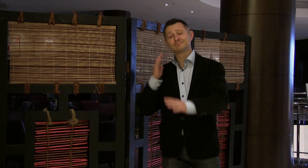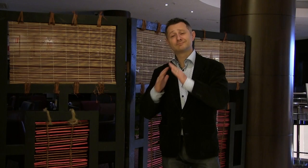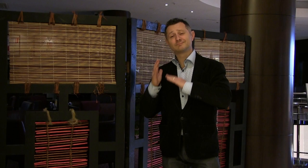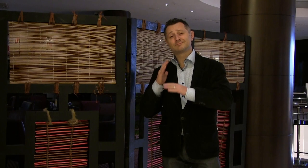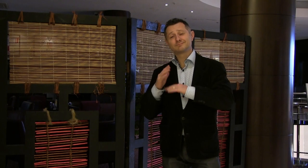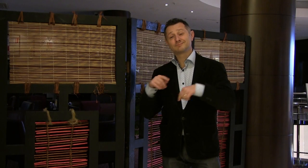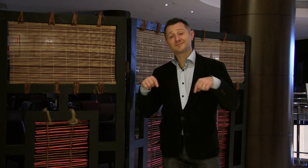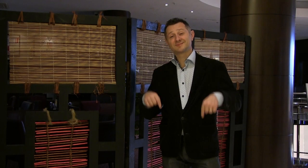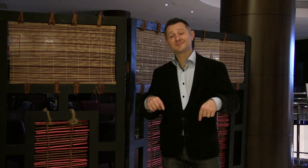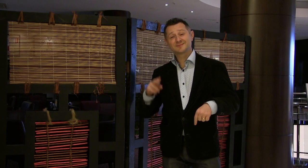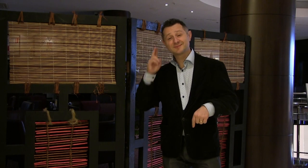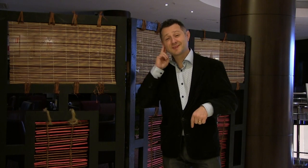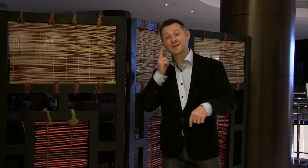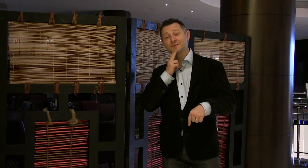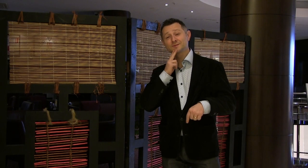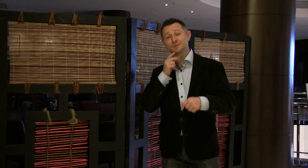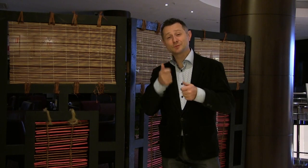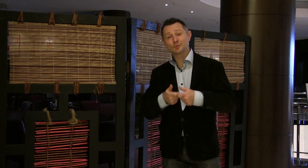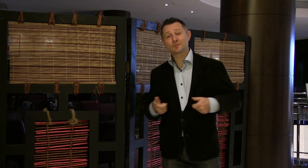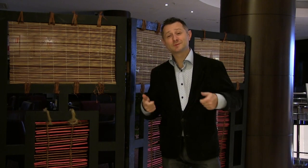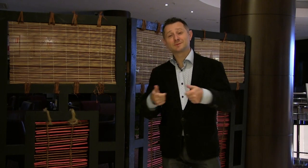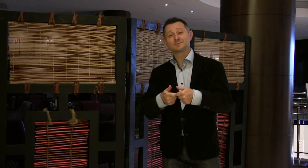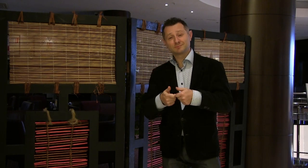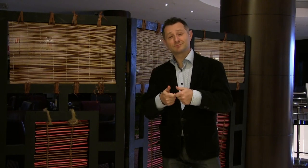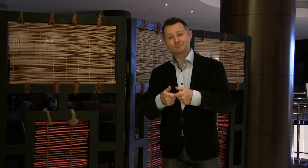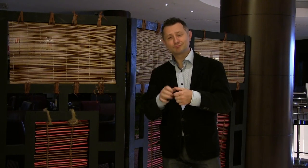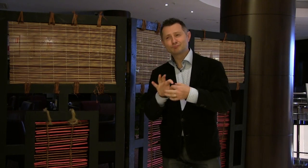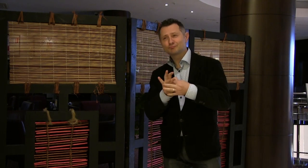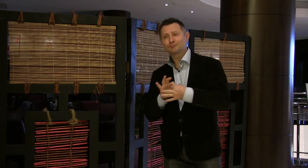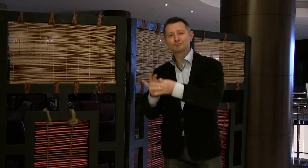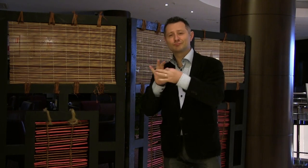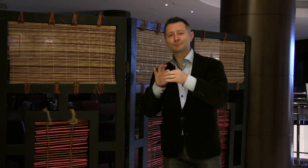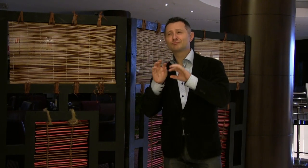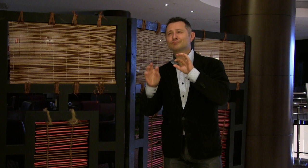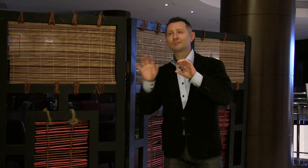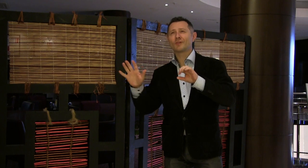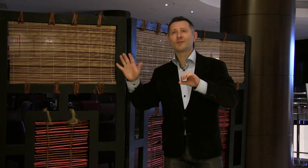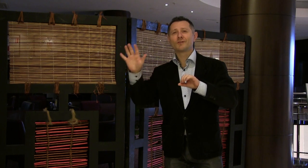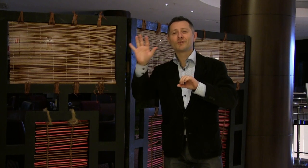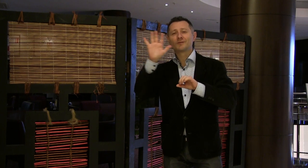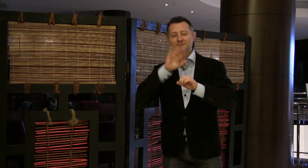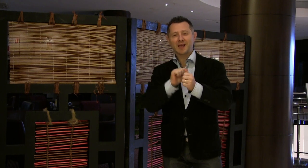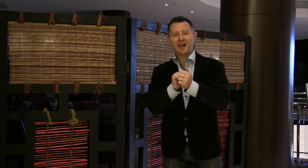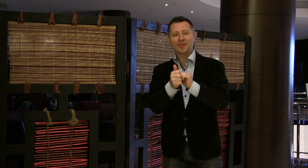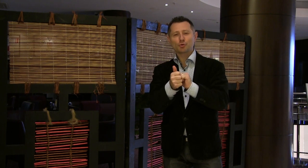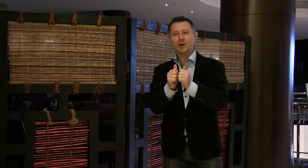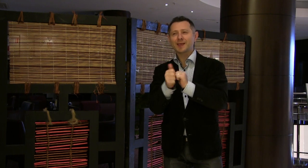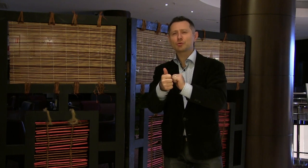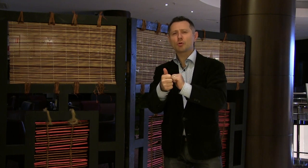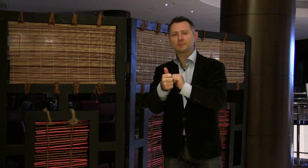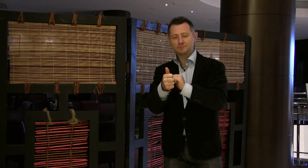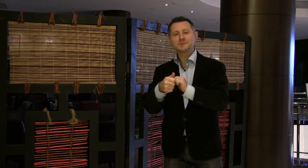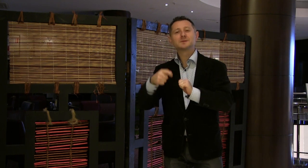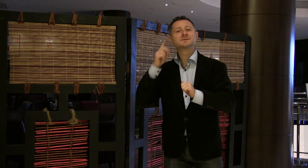Many years ago, there were many different Deaf leaders in Moscow, as well as in cities